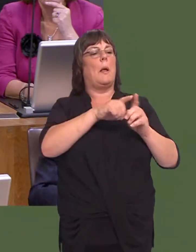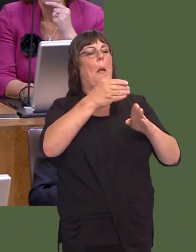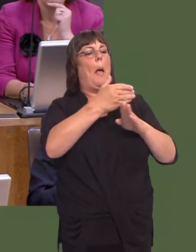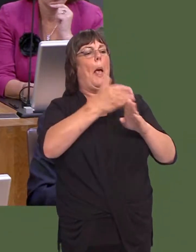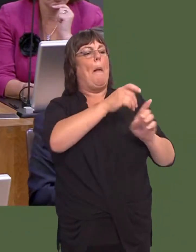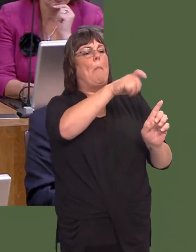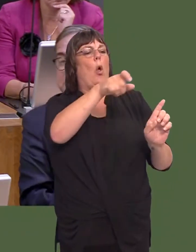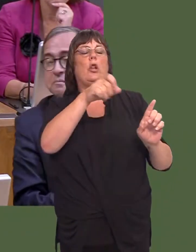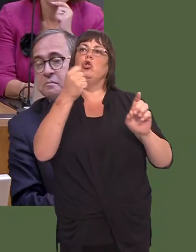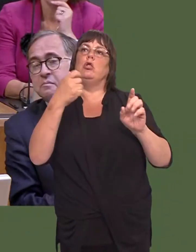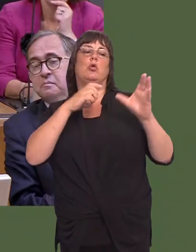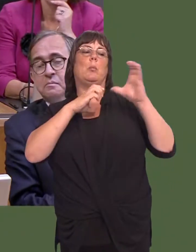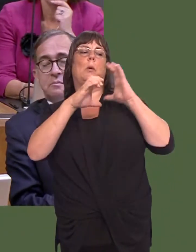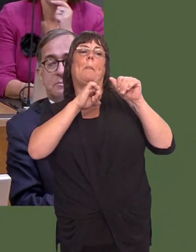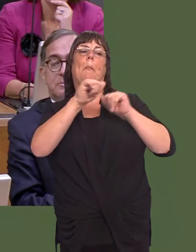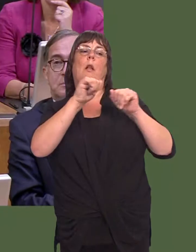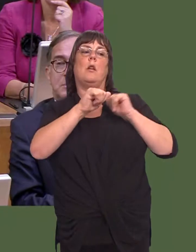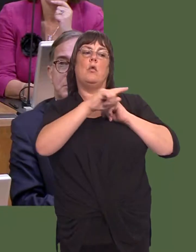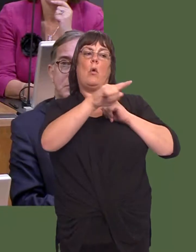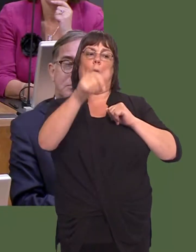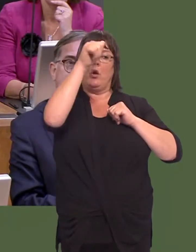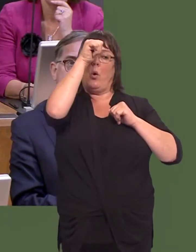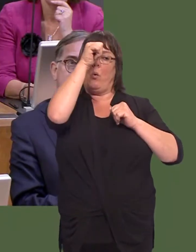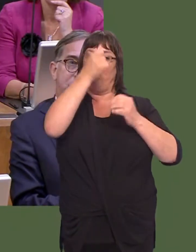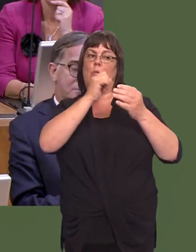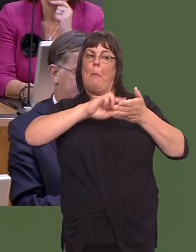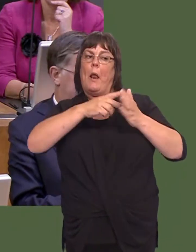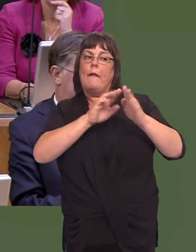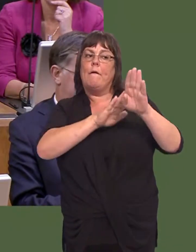and its members regarding the long-term objectives for the plant.